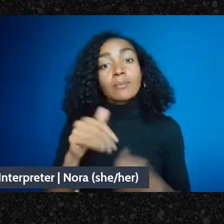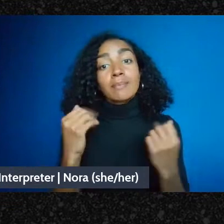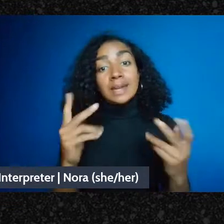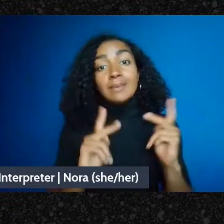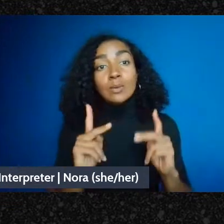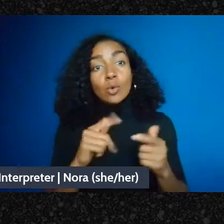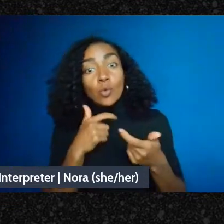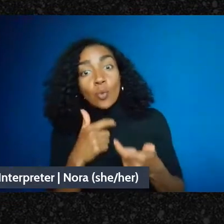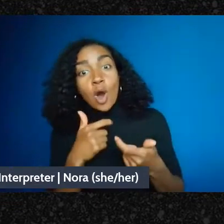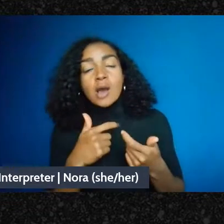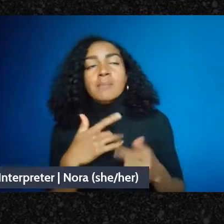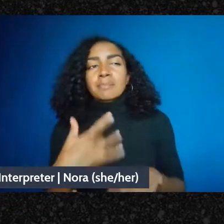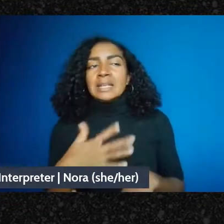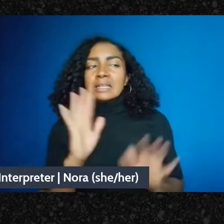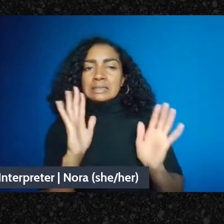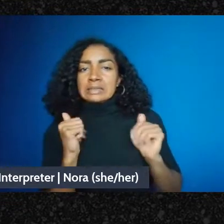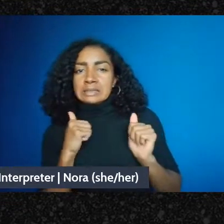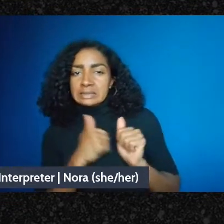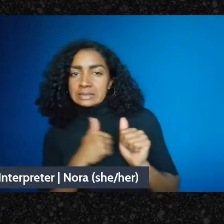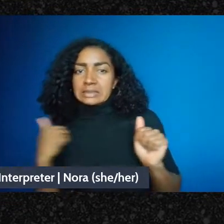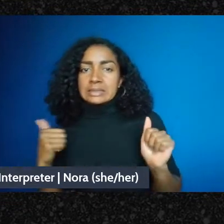non-profits into the non-profit industrial complex, and we're gonna talk about that